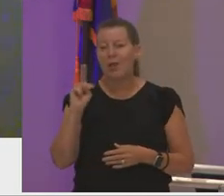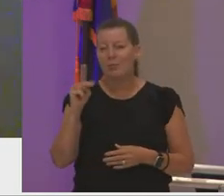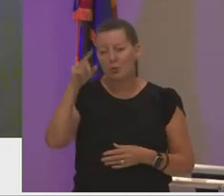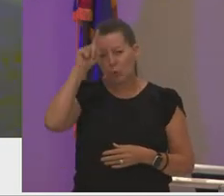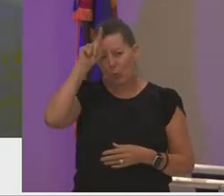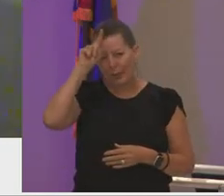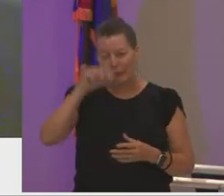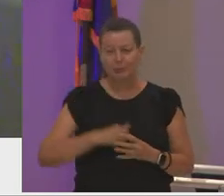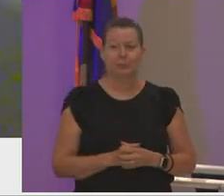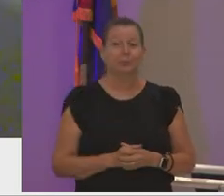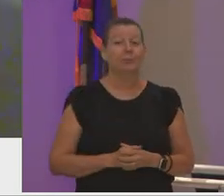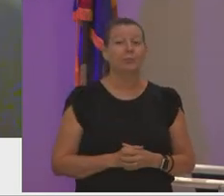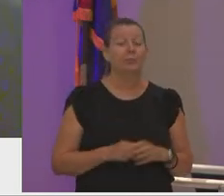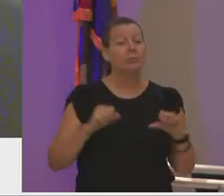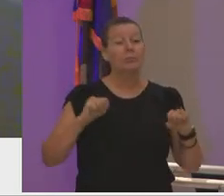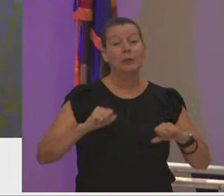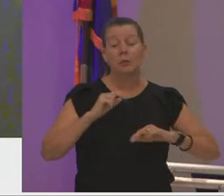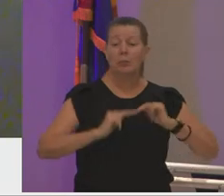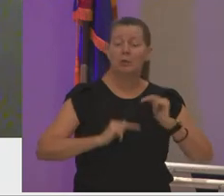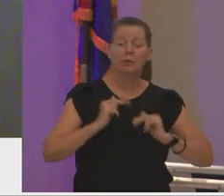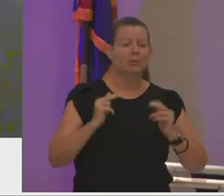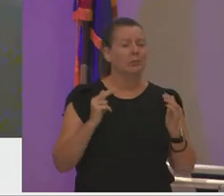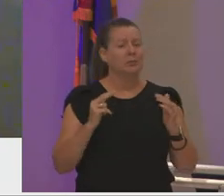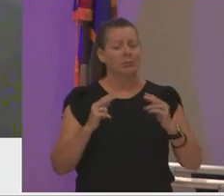i was able to build a very successful career after college